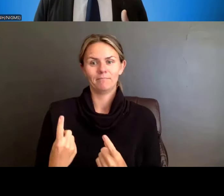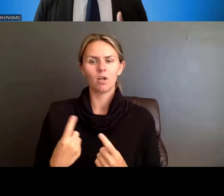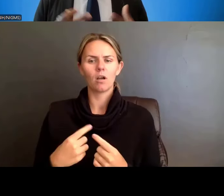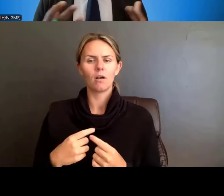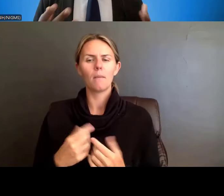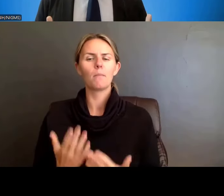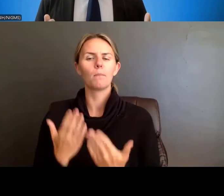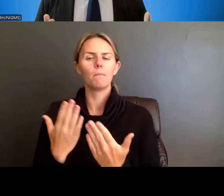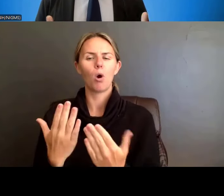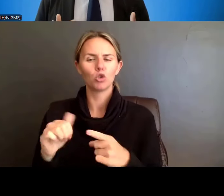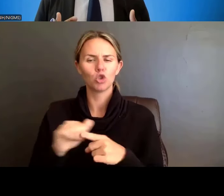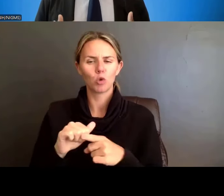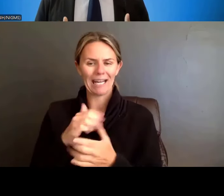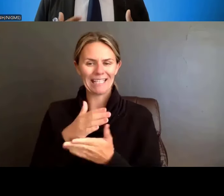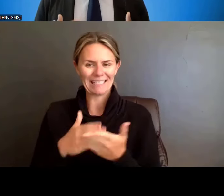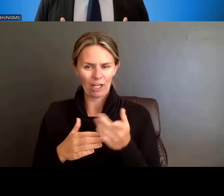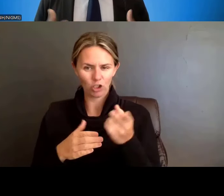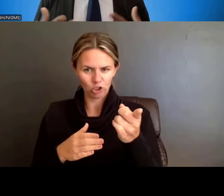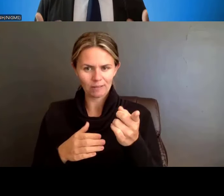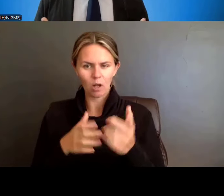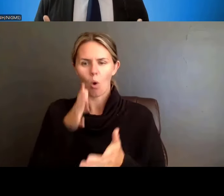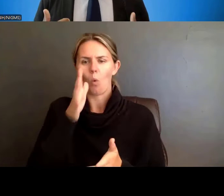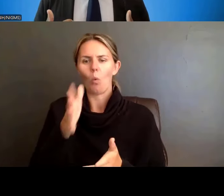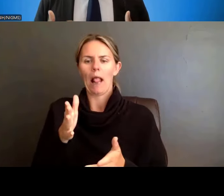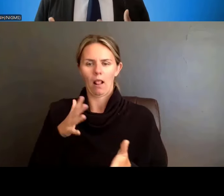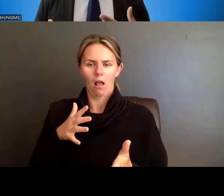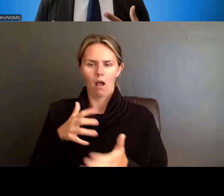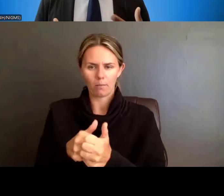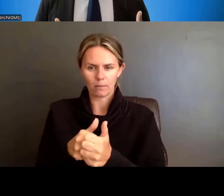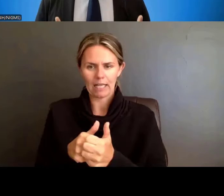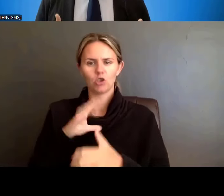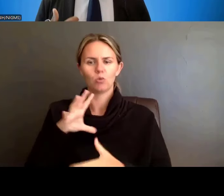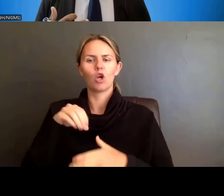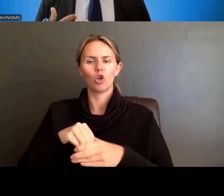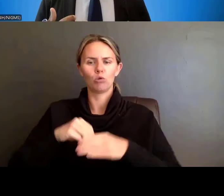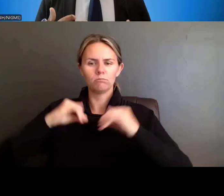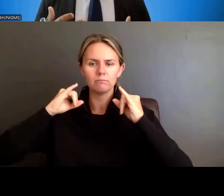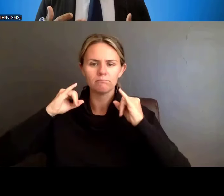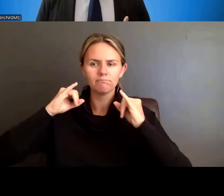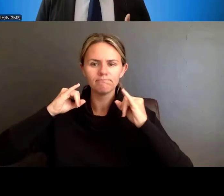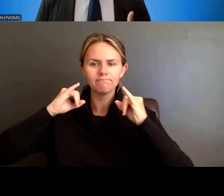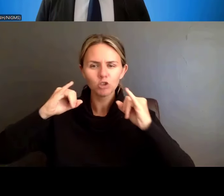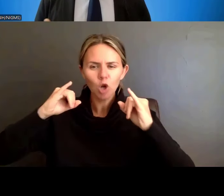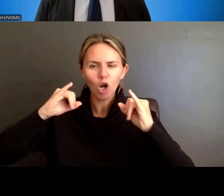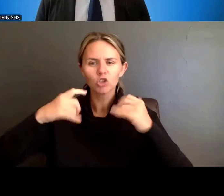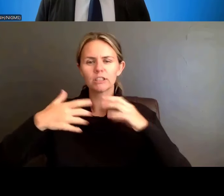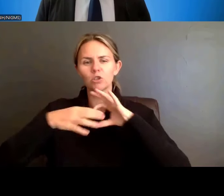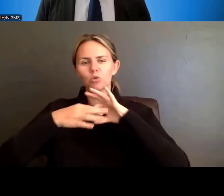will be updated to incorporate instructions on program activities that promote training and career development.